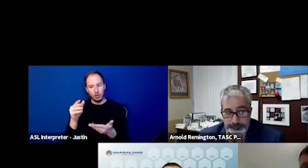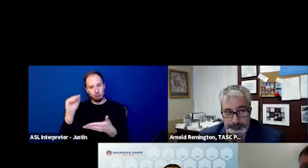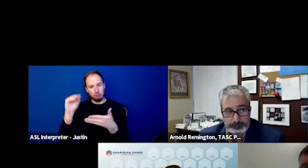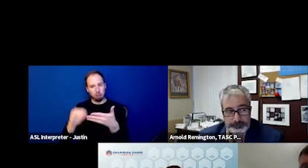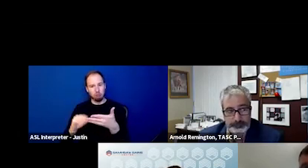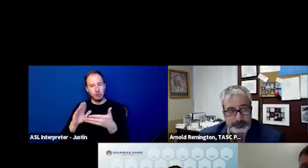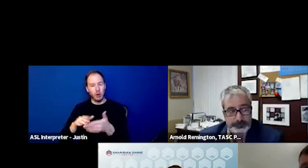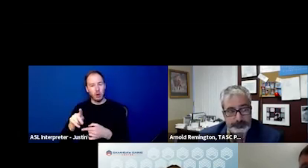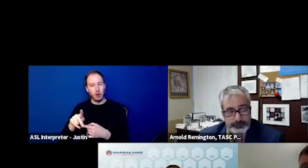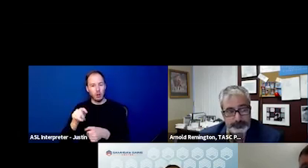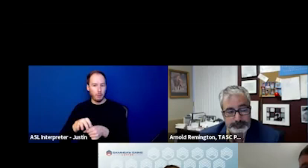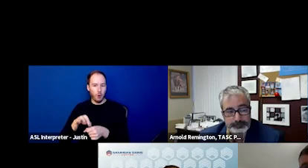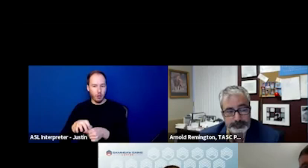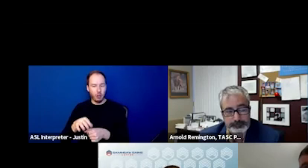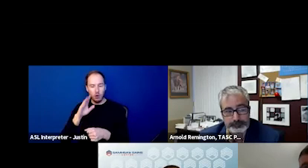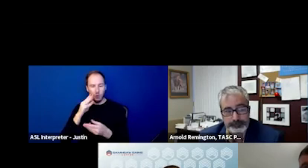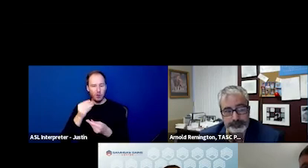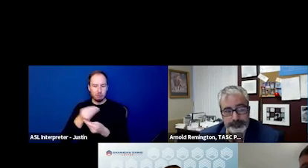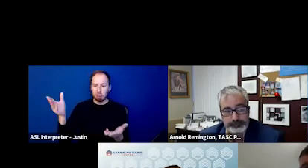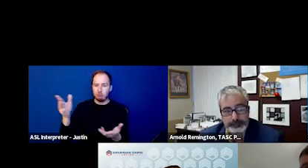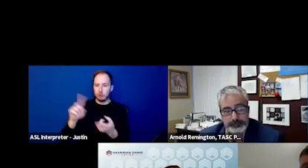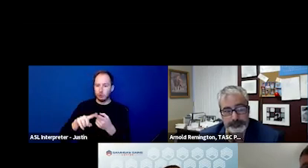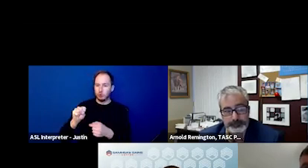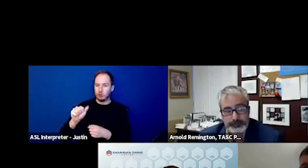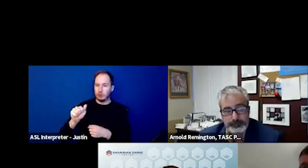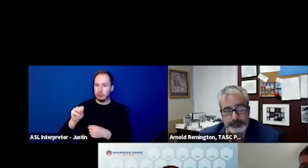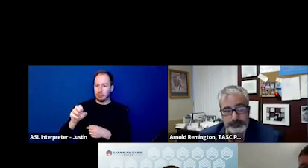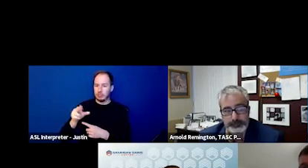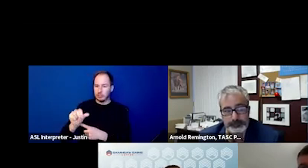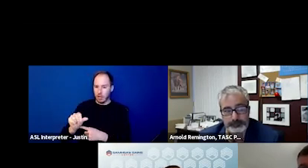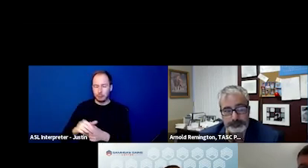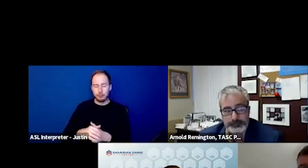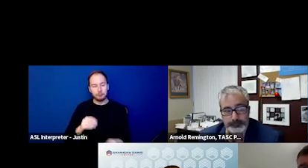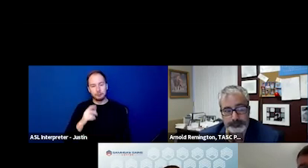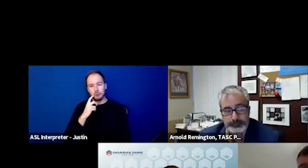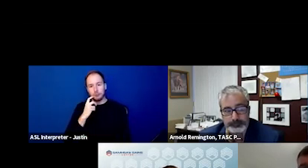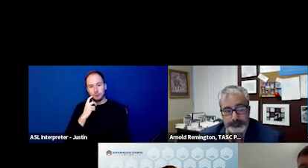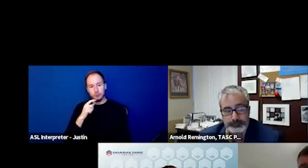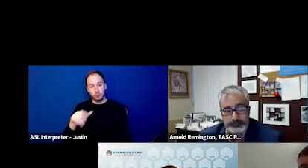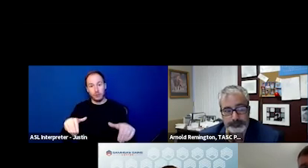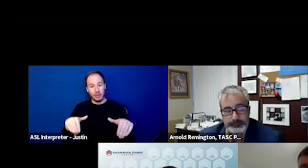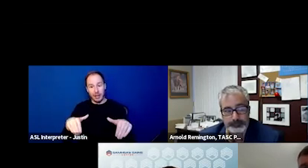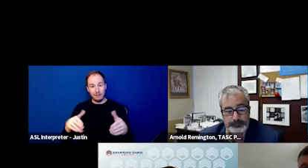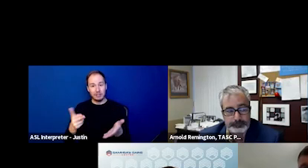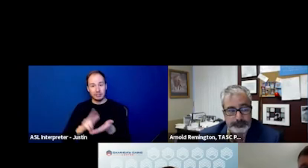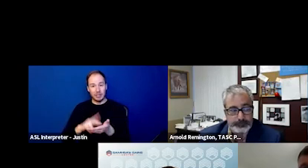and this information will be shared with SAMHSA. If you haven't signed up for the GAINS listserv,